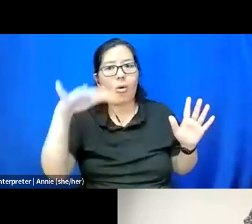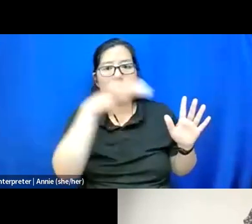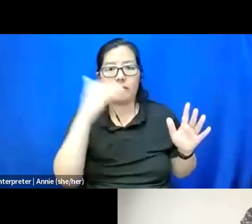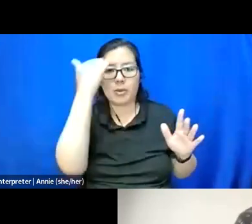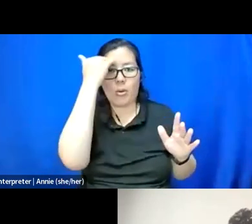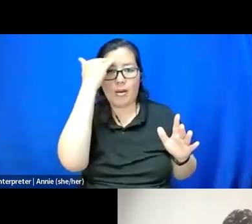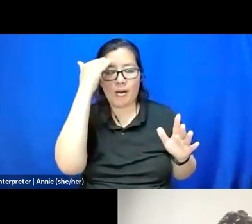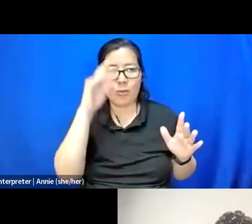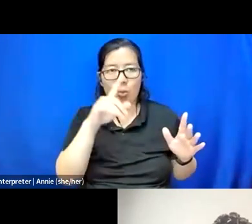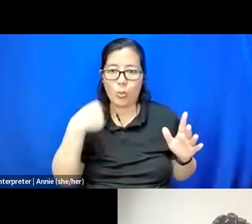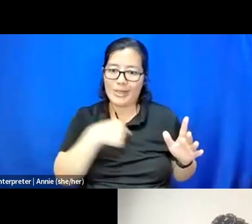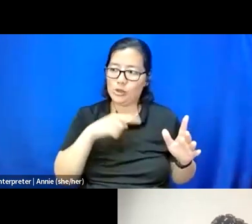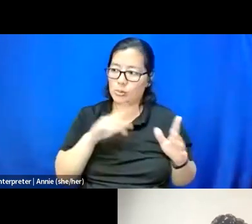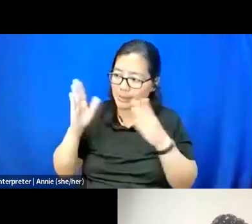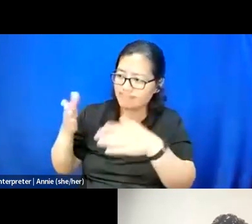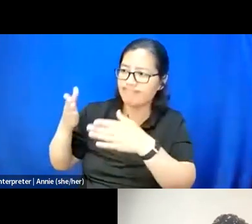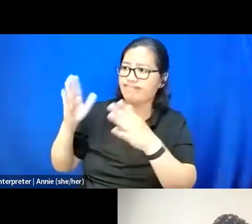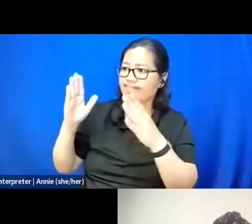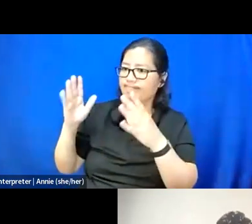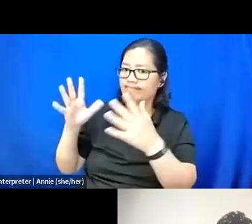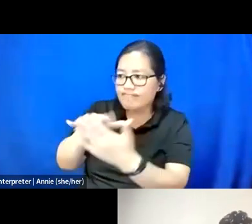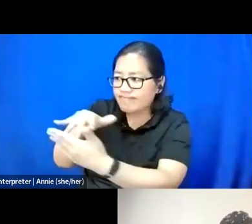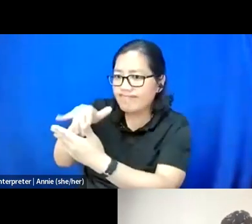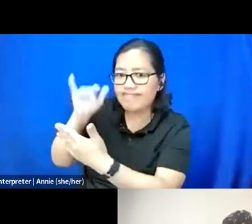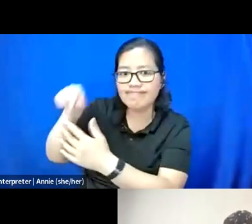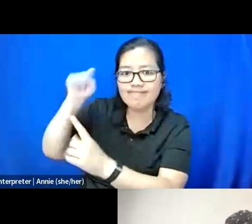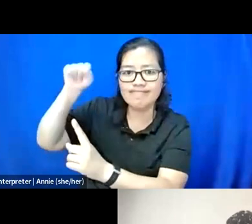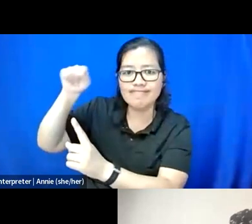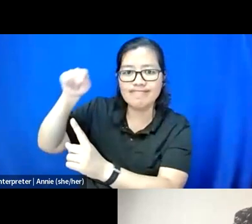And turning to that is activism, which then by investing in that activism,